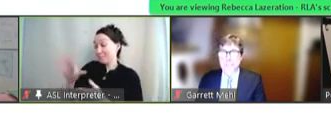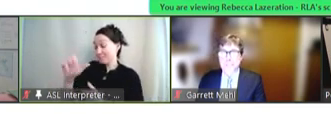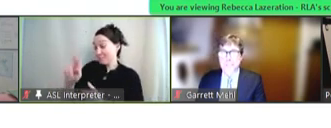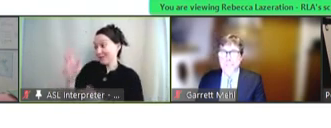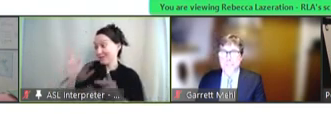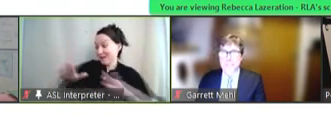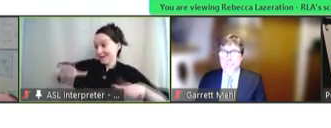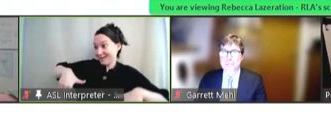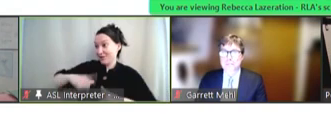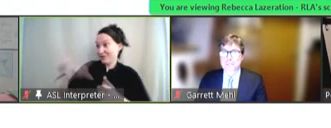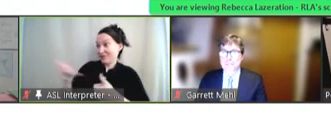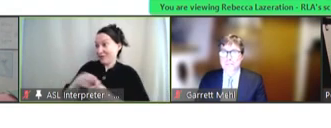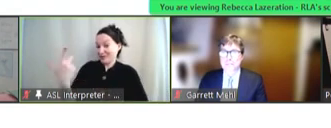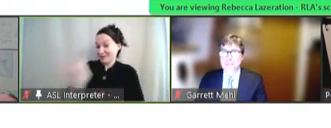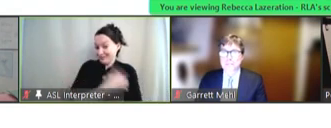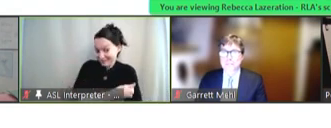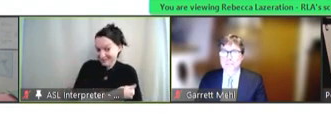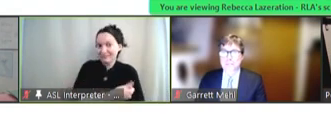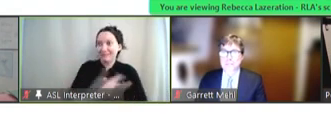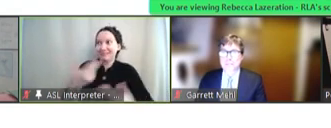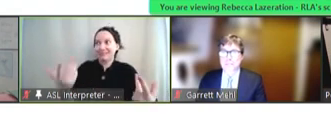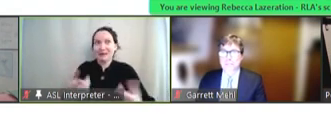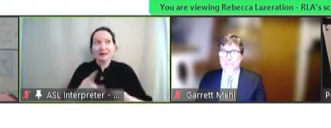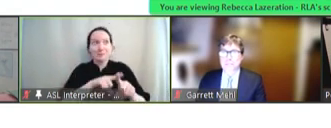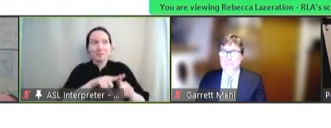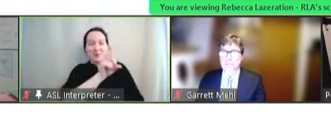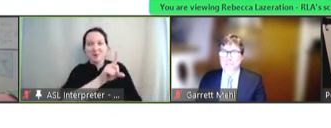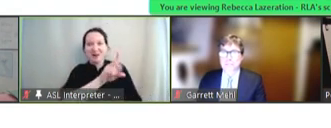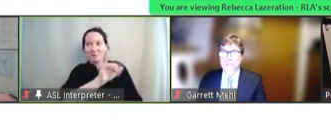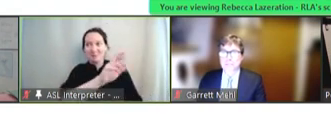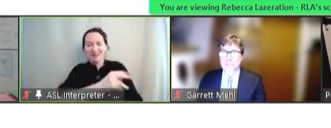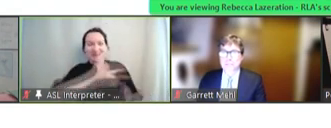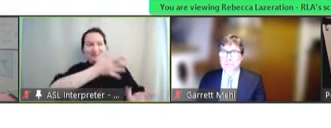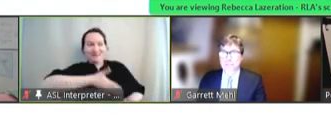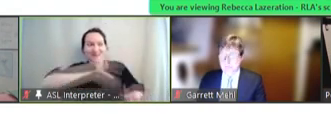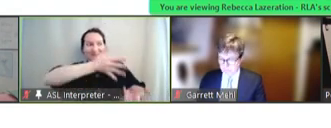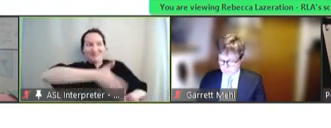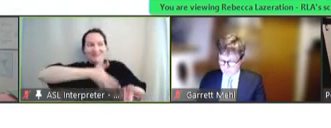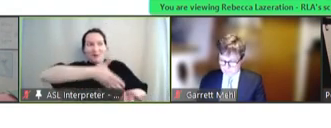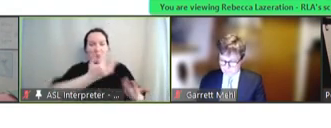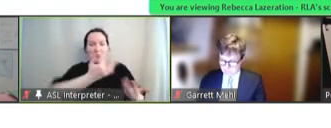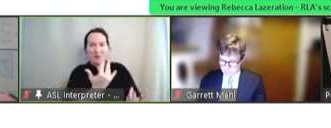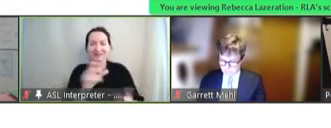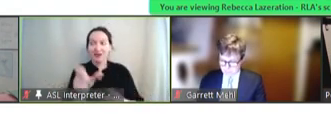their first dose, but there's a billion doses waiting for them, and others as well. So, I'm